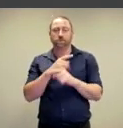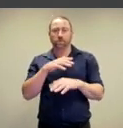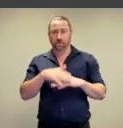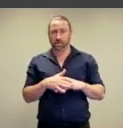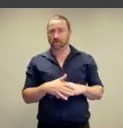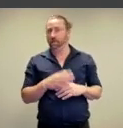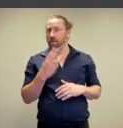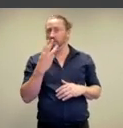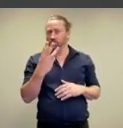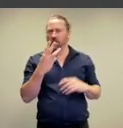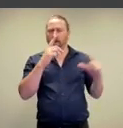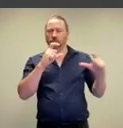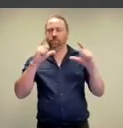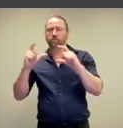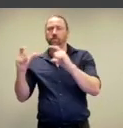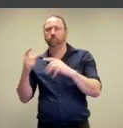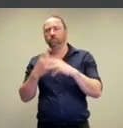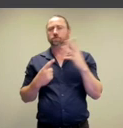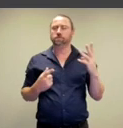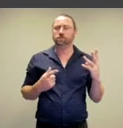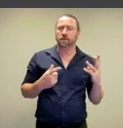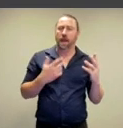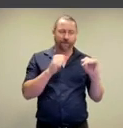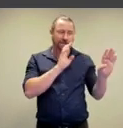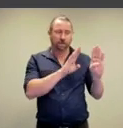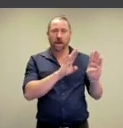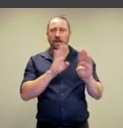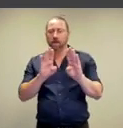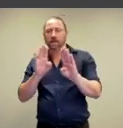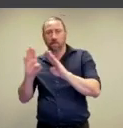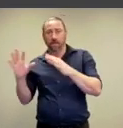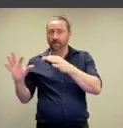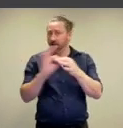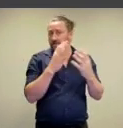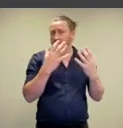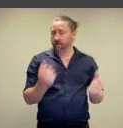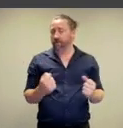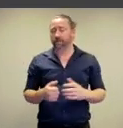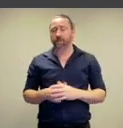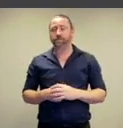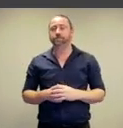So I want to talk about these three photographs in terms of their kind of